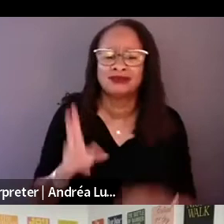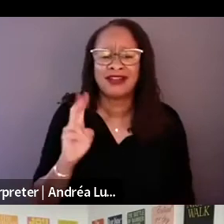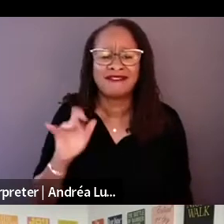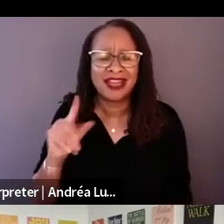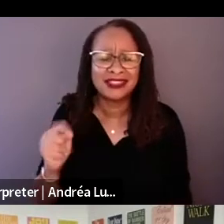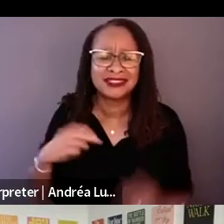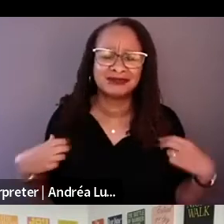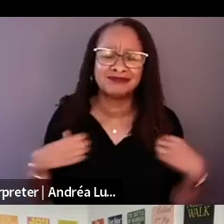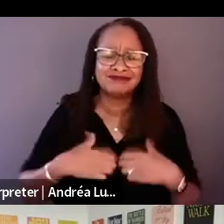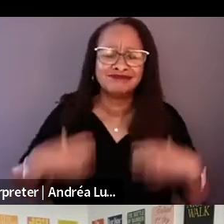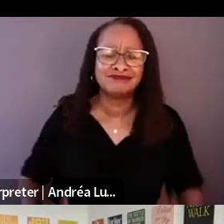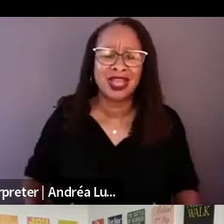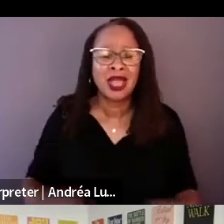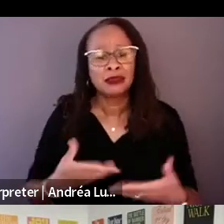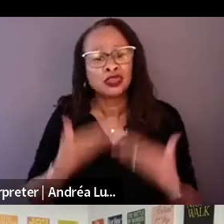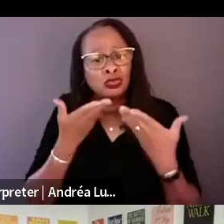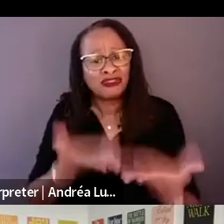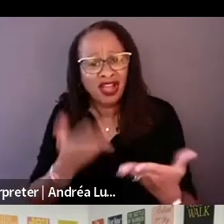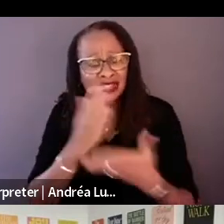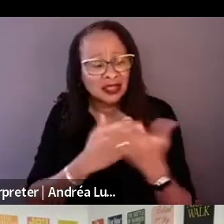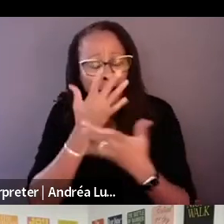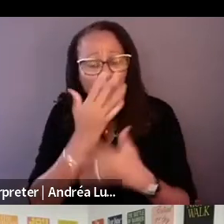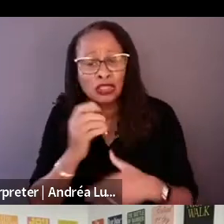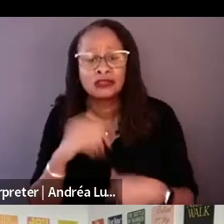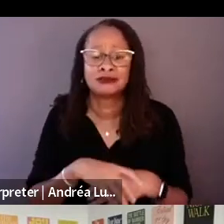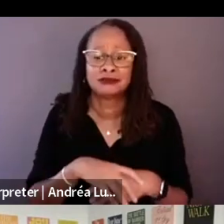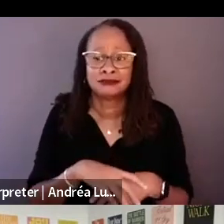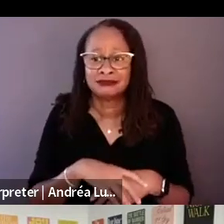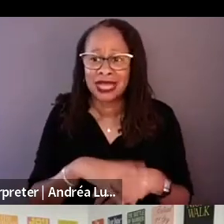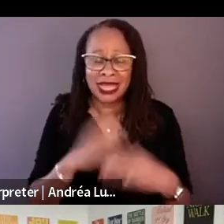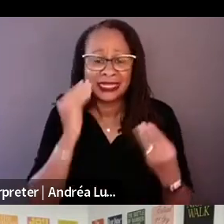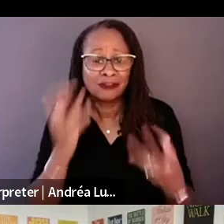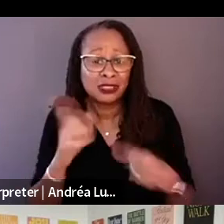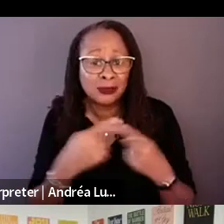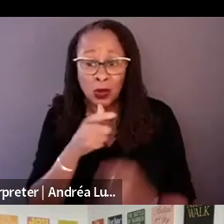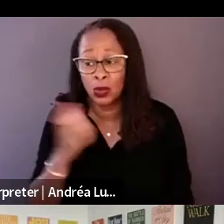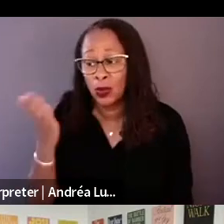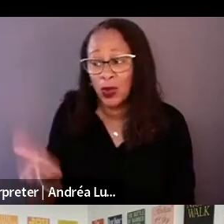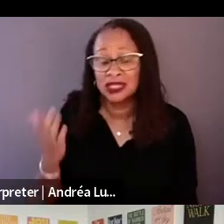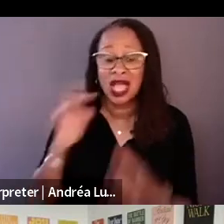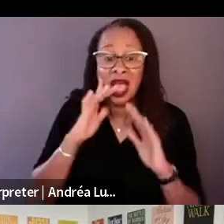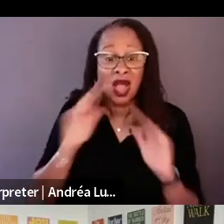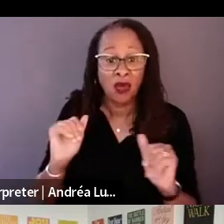hopefully about this P kind of tragic turn of events with the vests that's a turning point in the